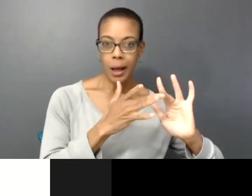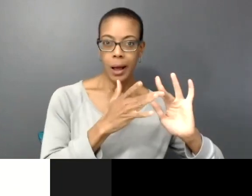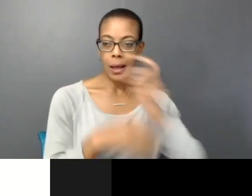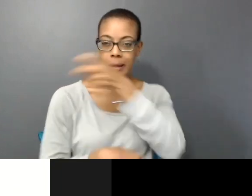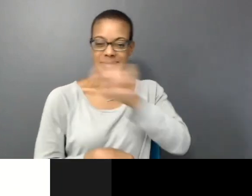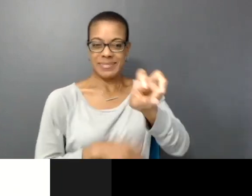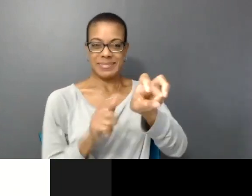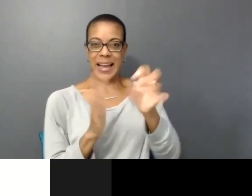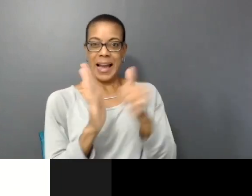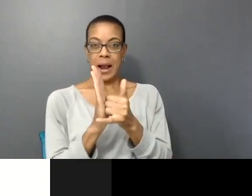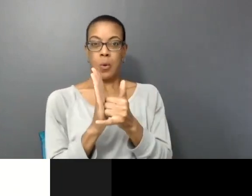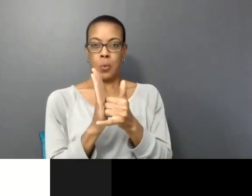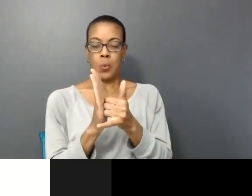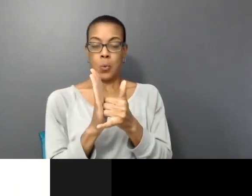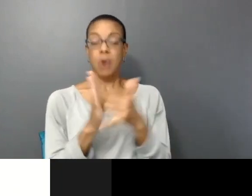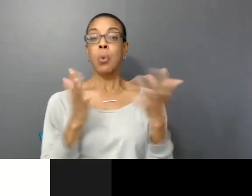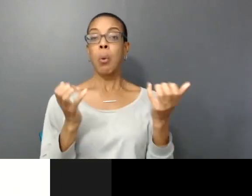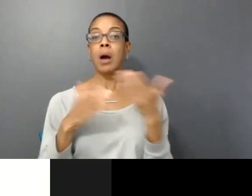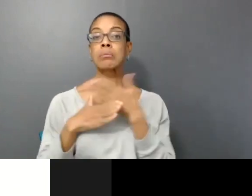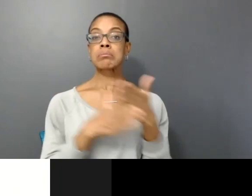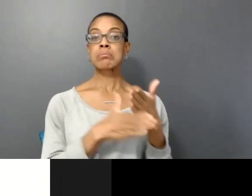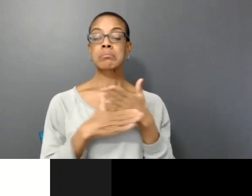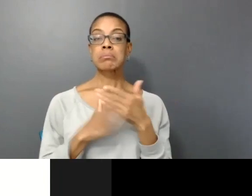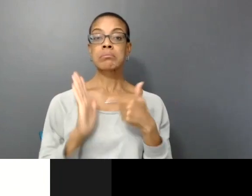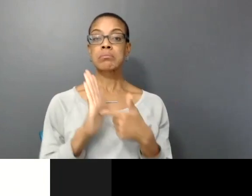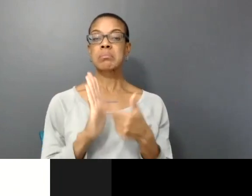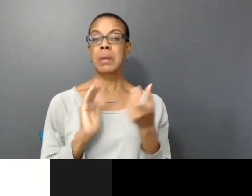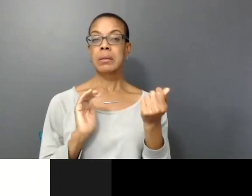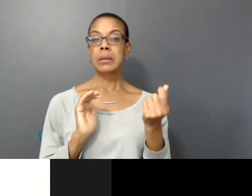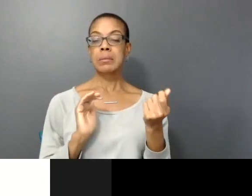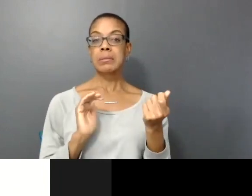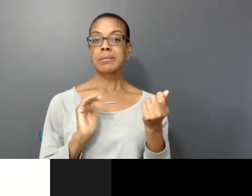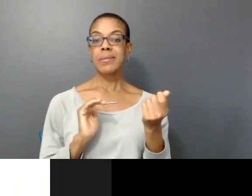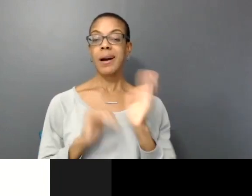So I would like to just share a little bit on some of the research we've been doing on